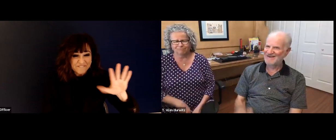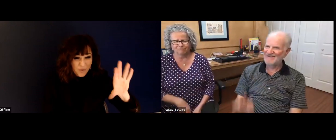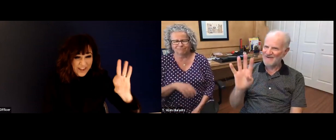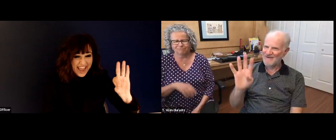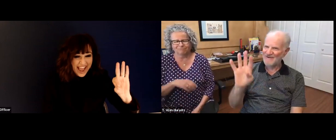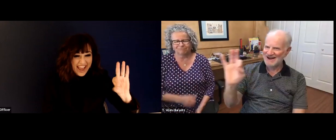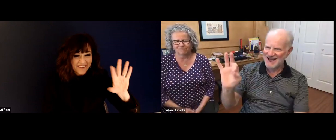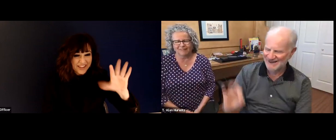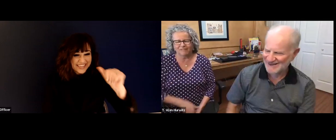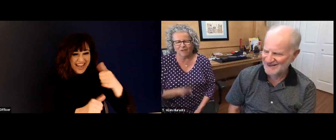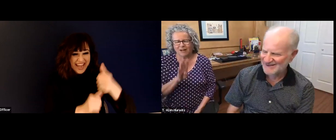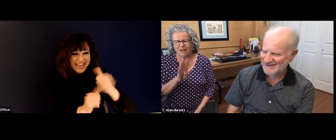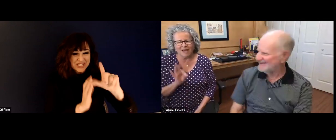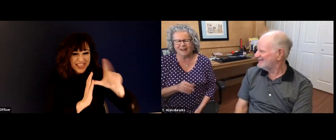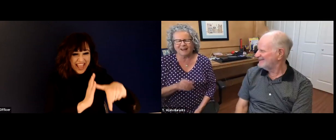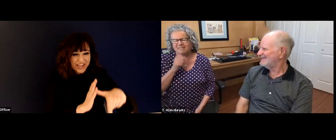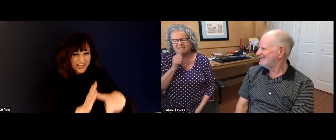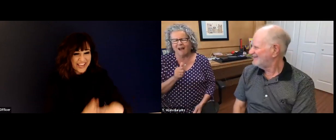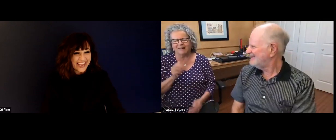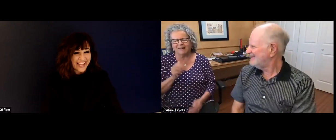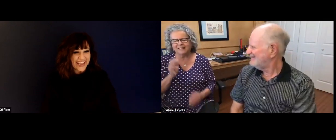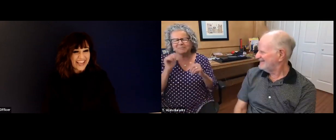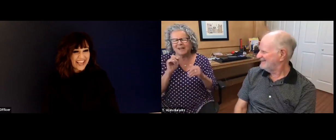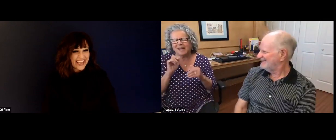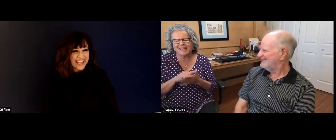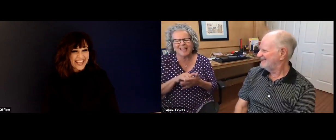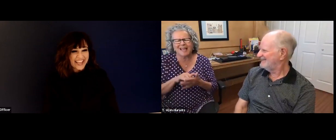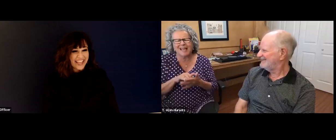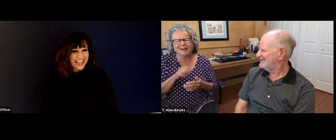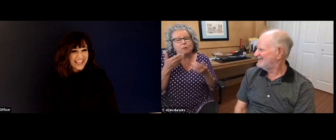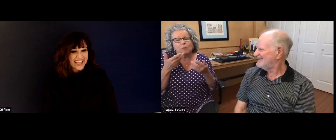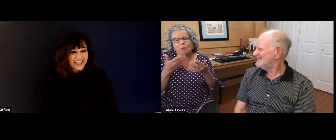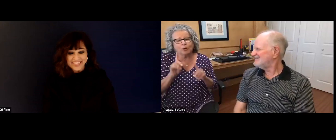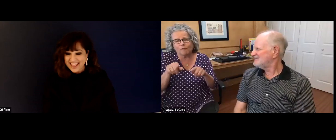but getting that degree at 39. And going on and getting a